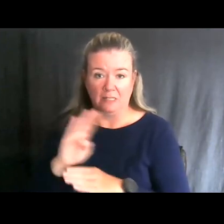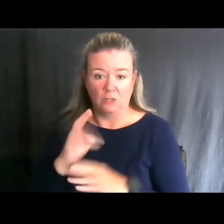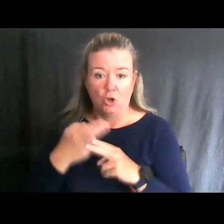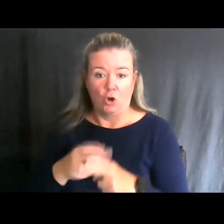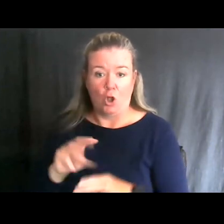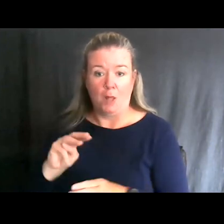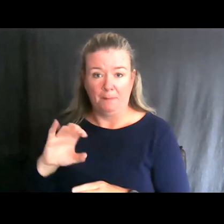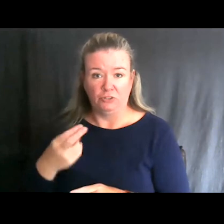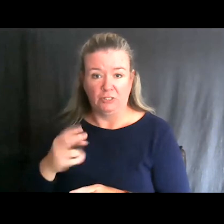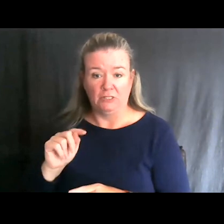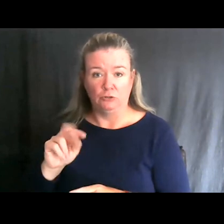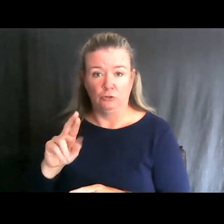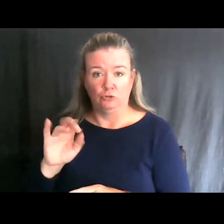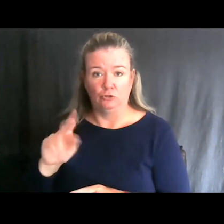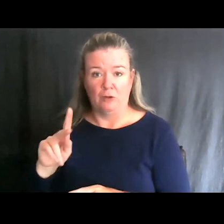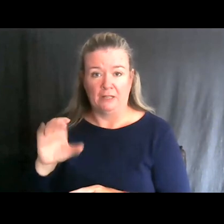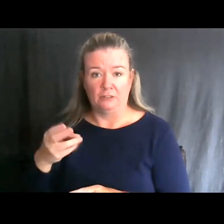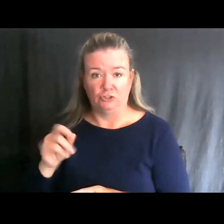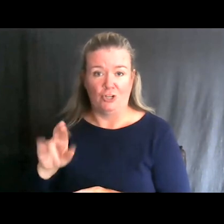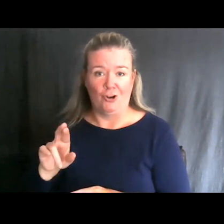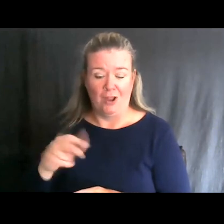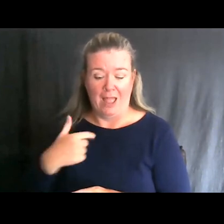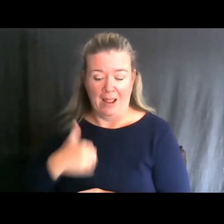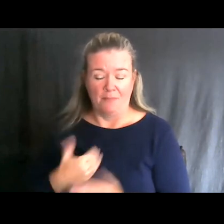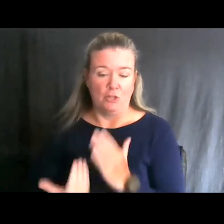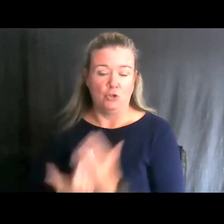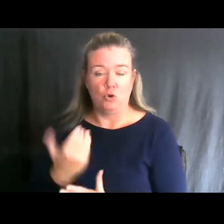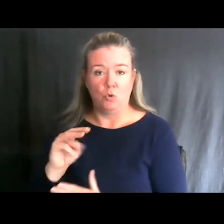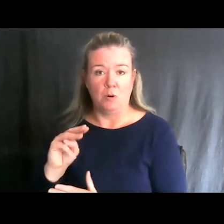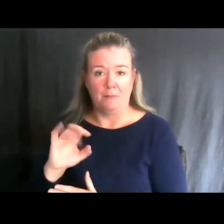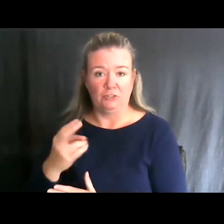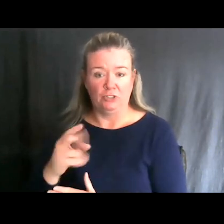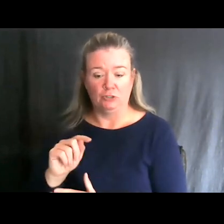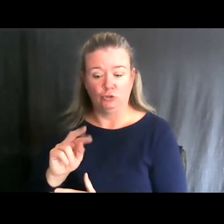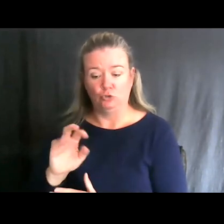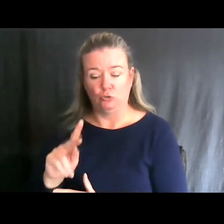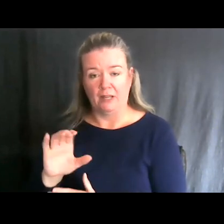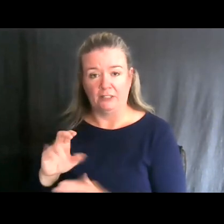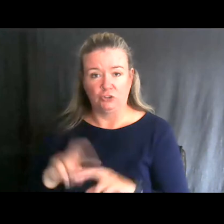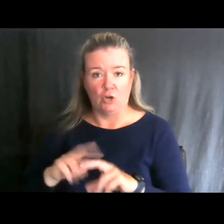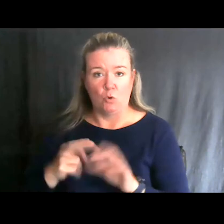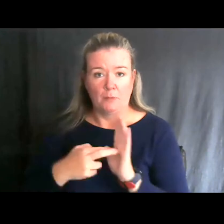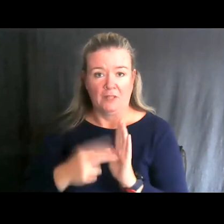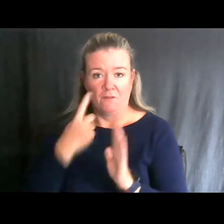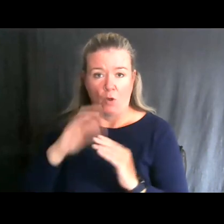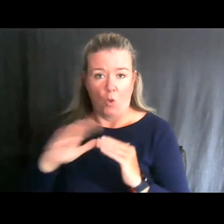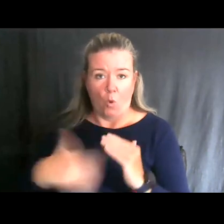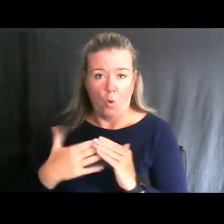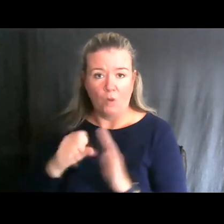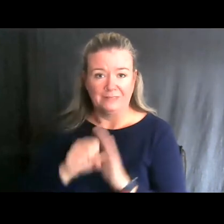Track Chair, and I am the new Michigan Track Chair representative for the whole state.